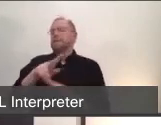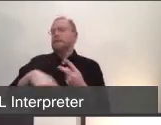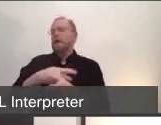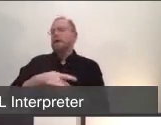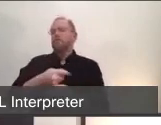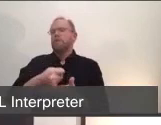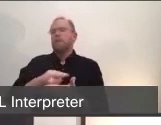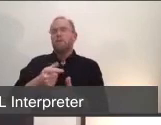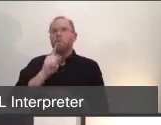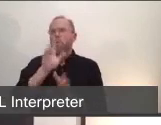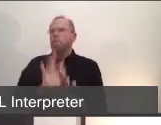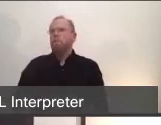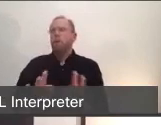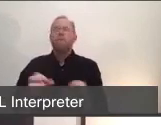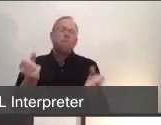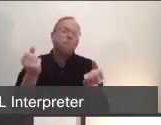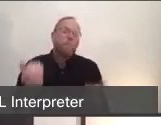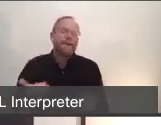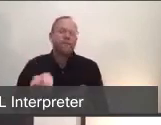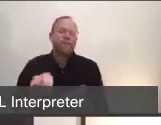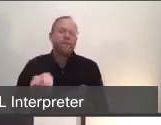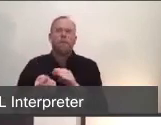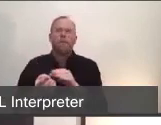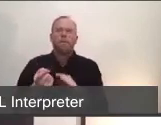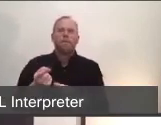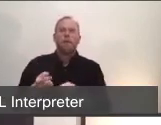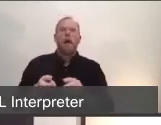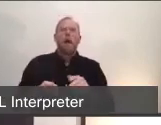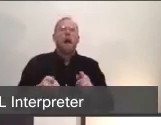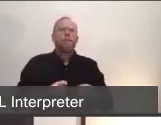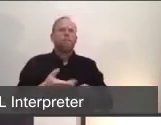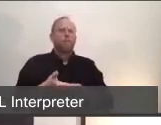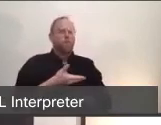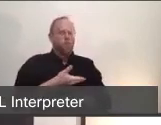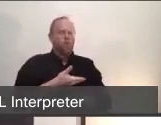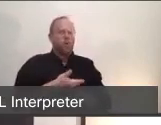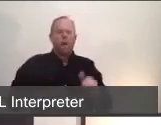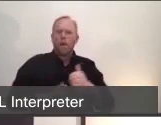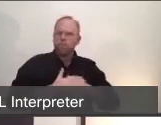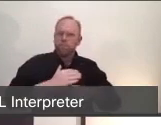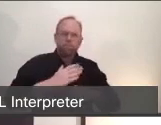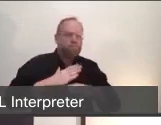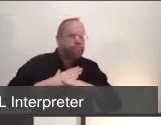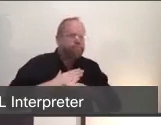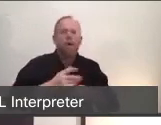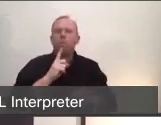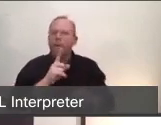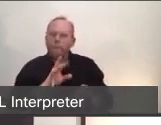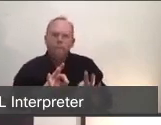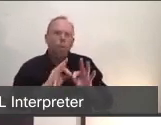However, there are a lot of treatments that are emerging before that that can be effective, such as high flow humidified oxygen,